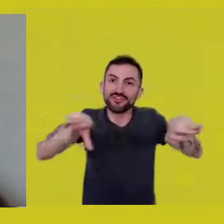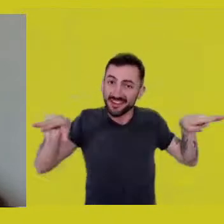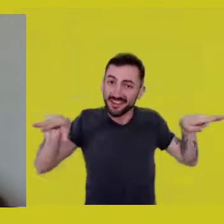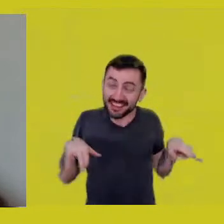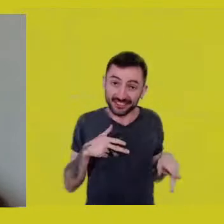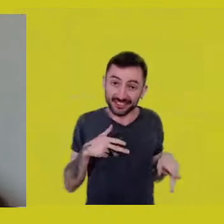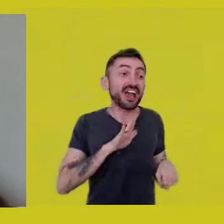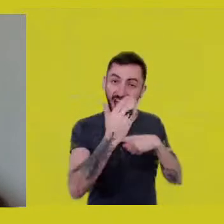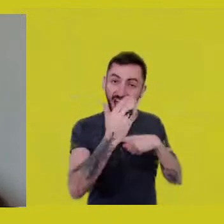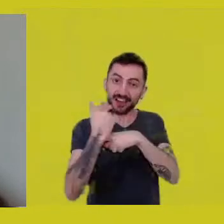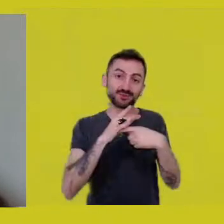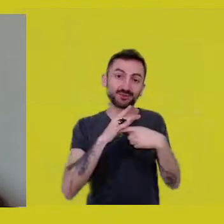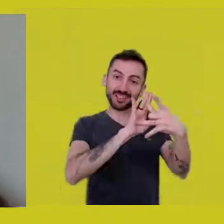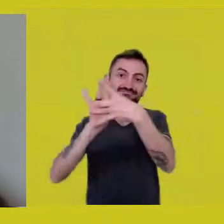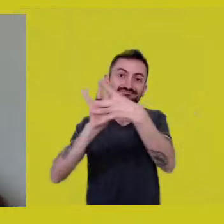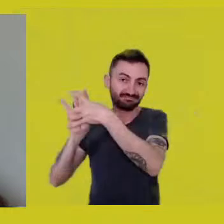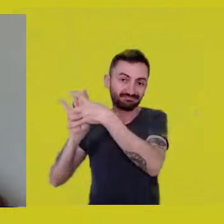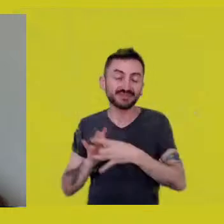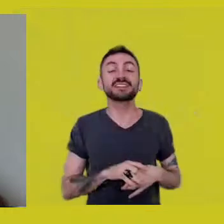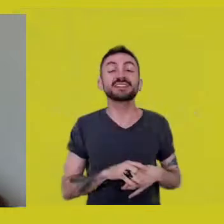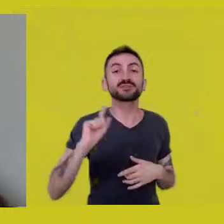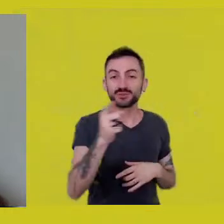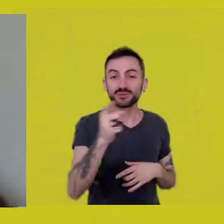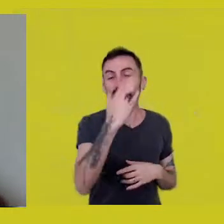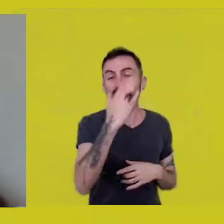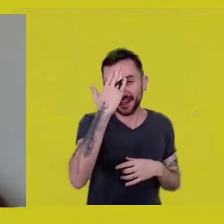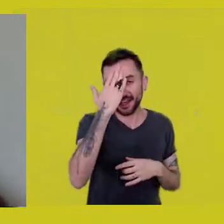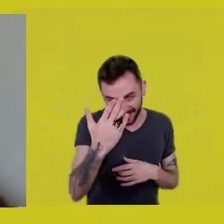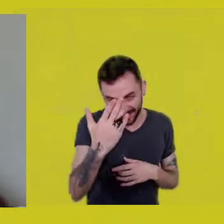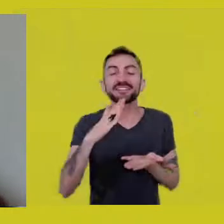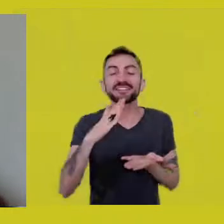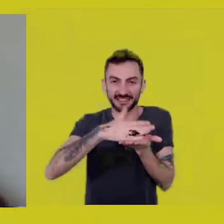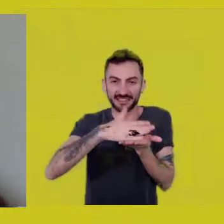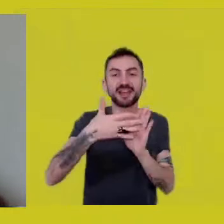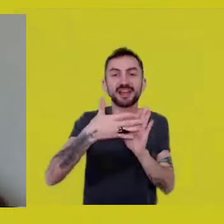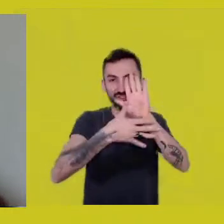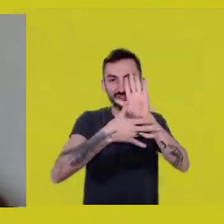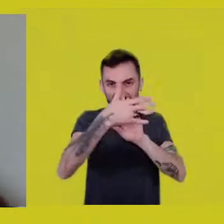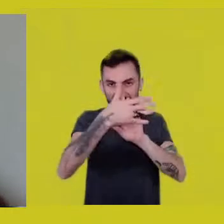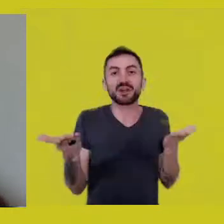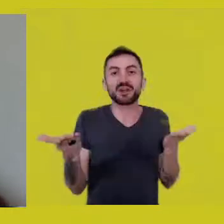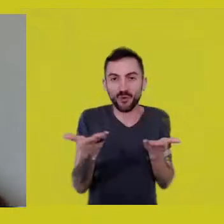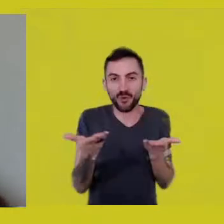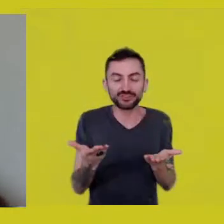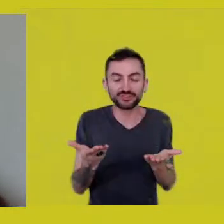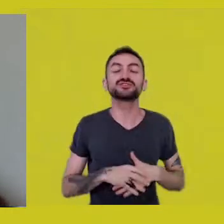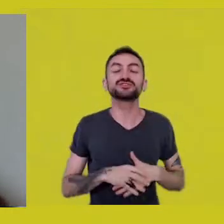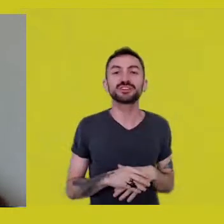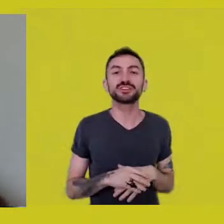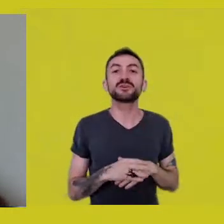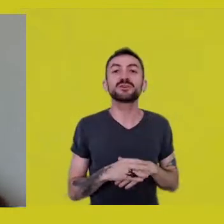Wonderful. -Thanks to them for performing this task with such joy,